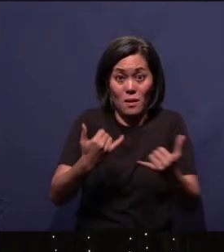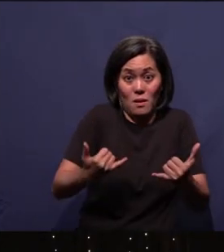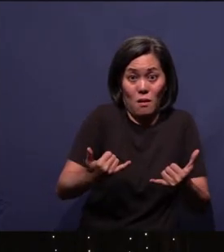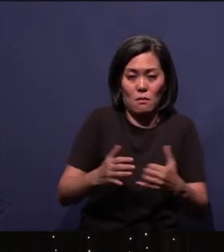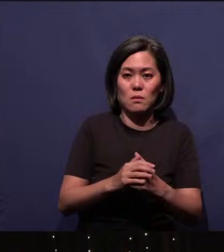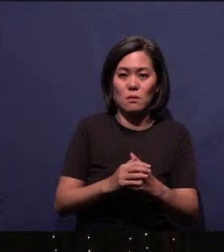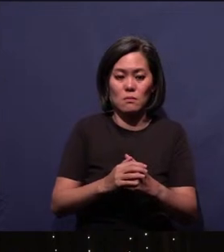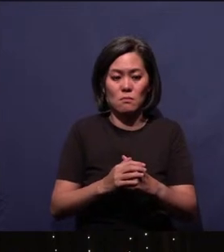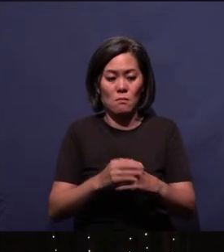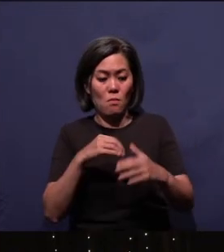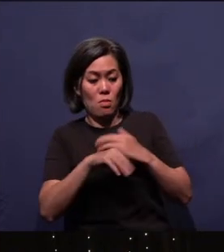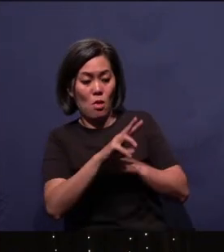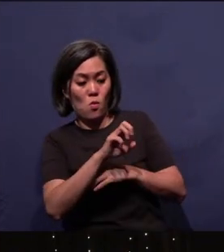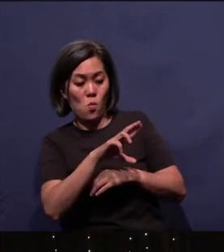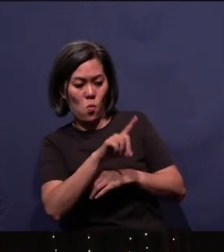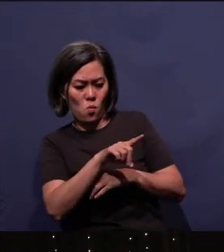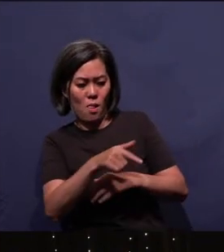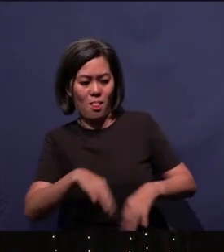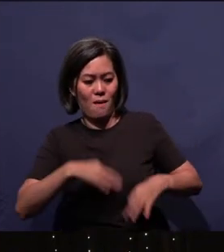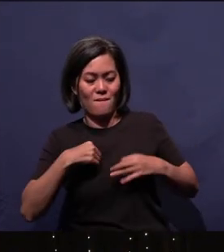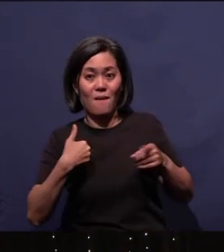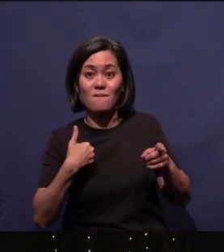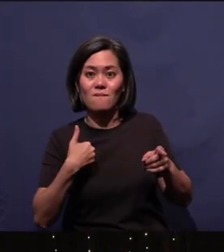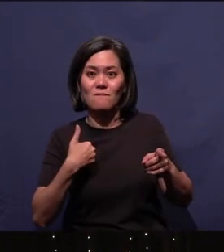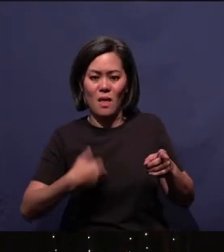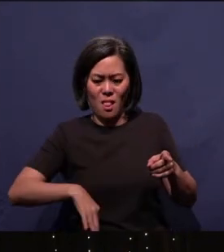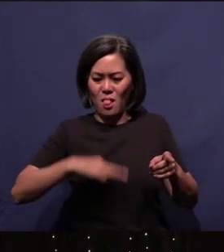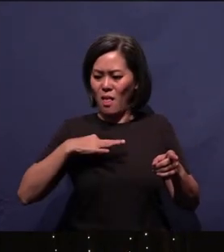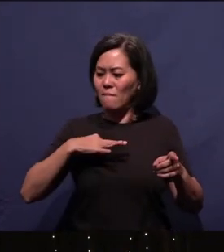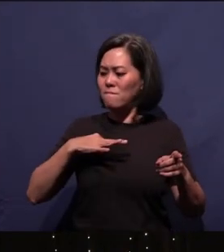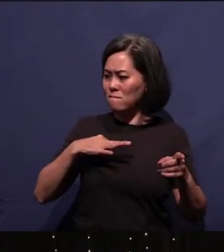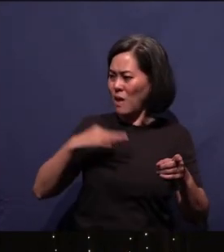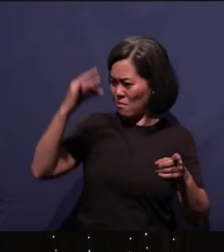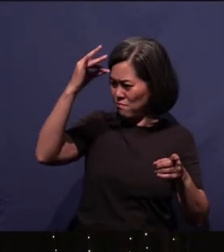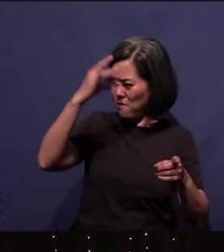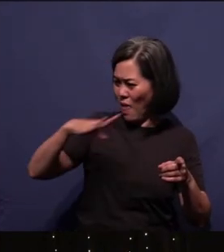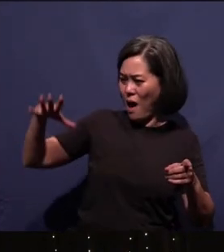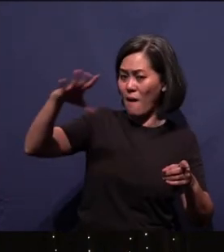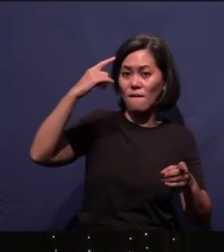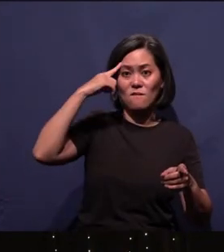In Him was life, and that life was the light of all mankind.